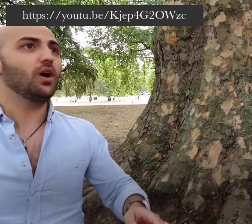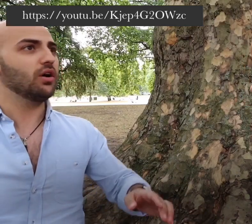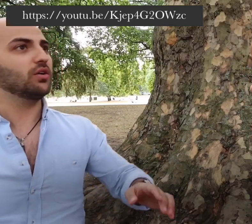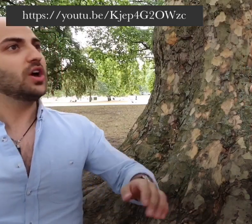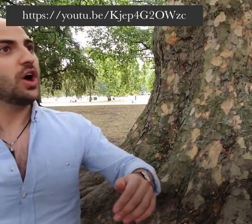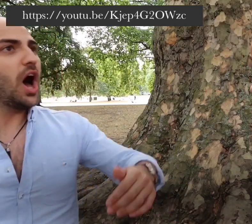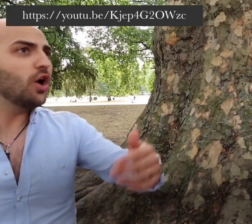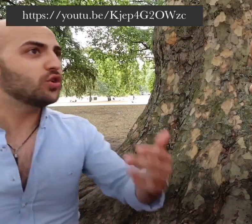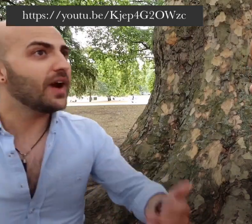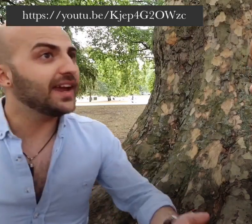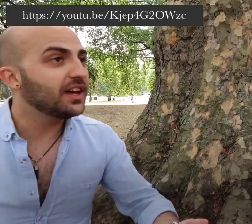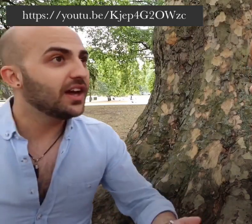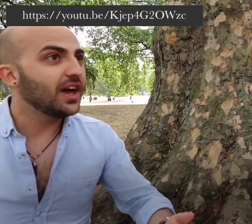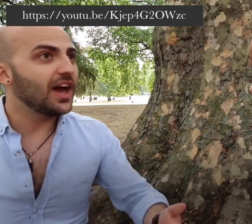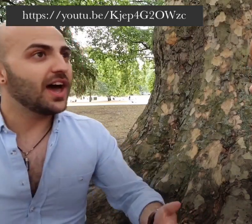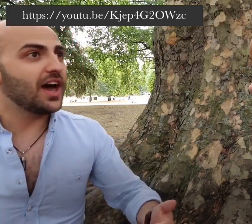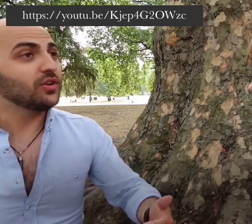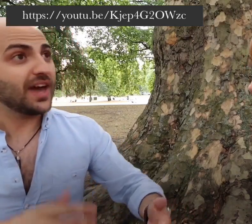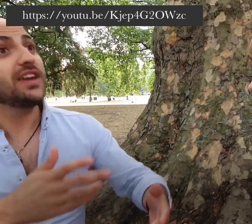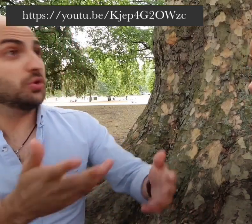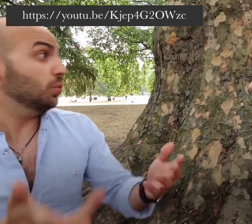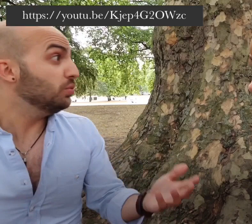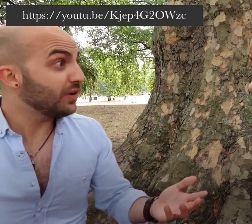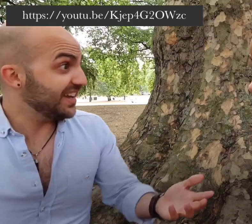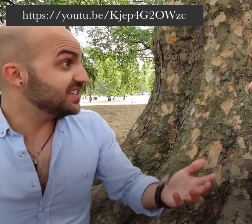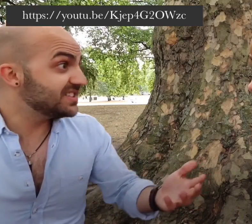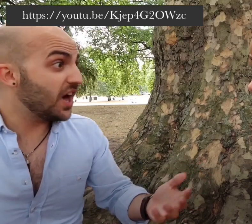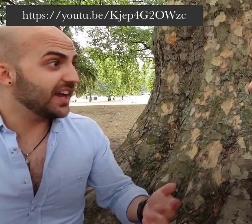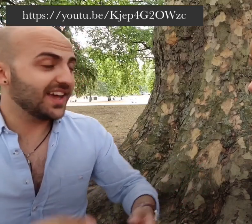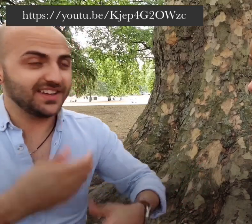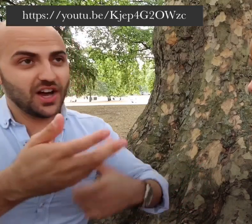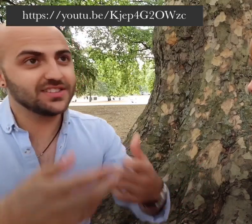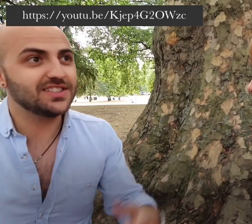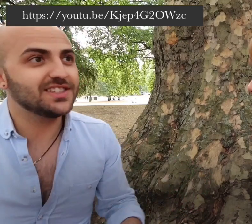oh oh great okay cool great, he can sign, and he answers,